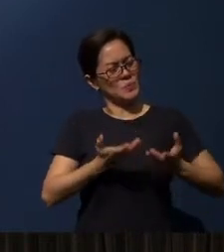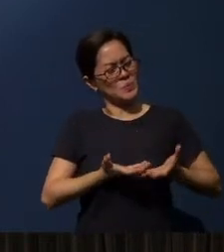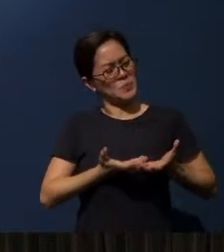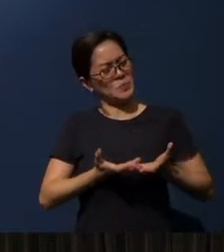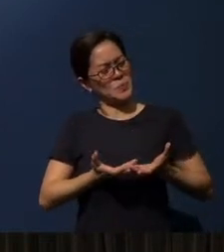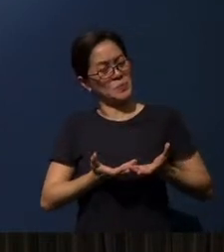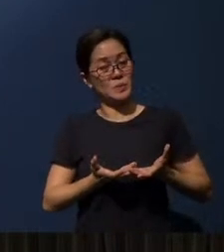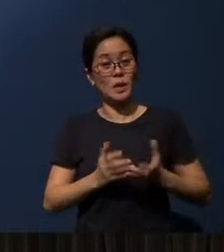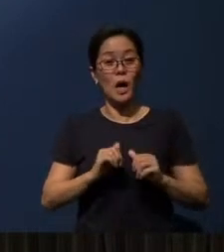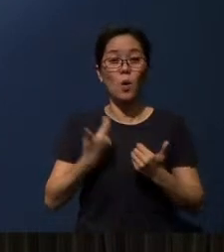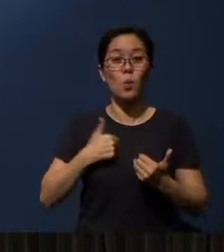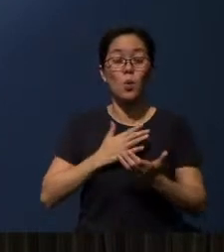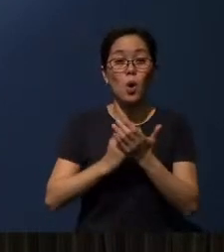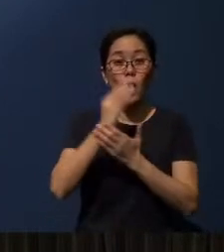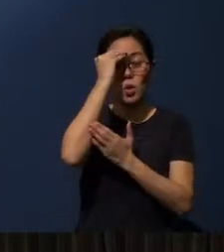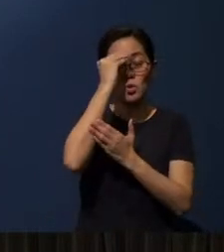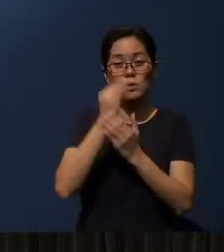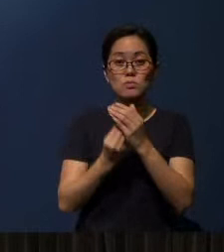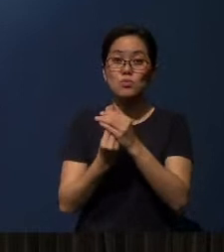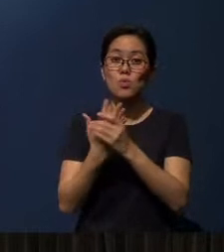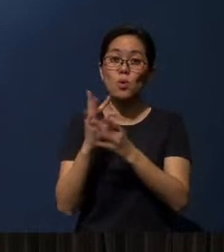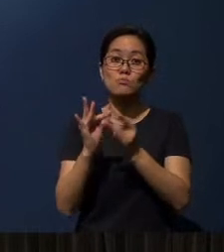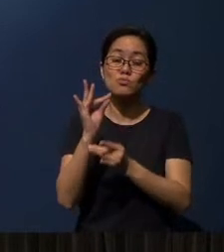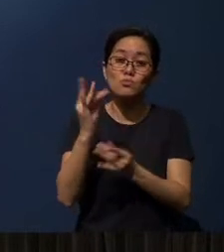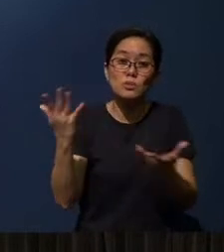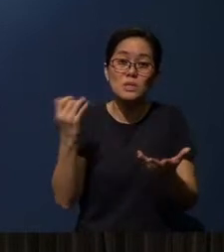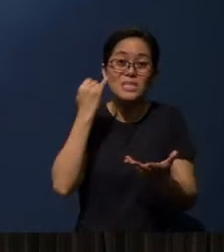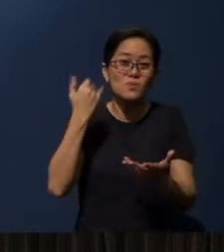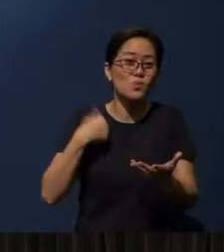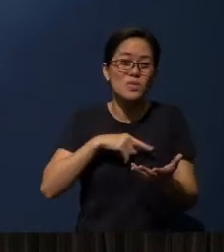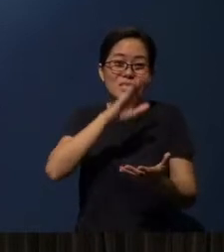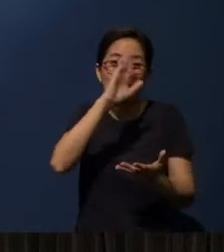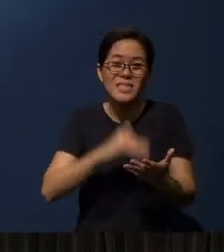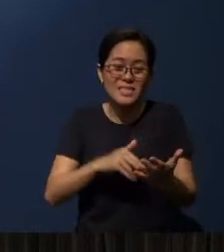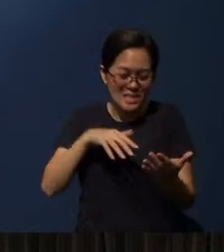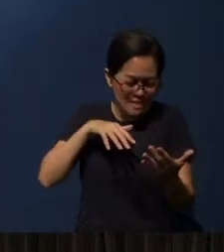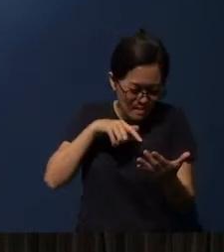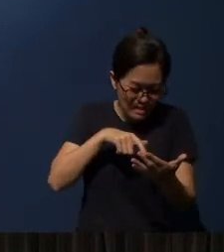How can we learn and grow spiritually if we do not even spend time studying this